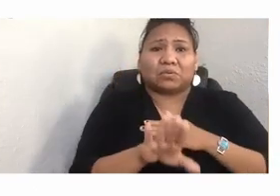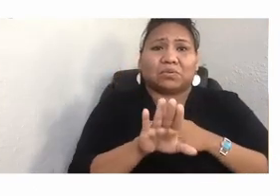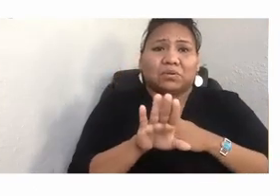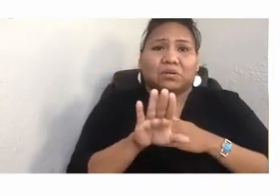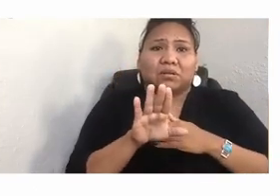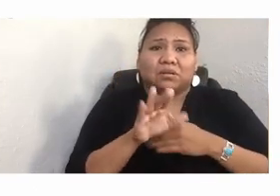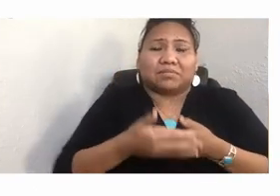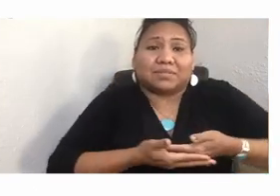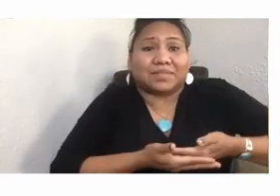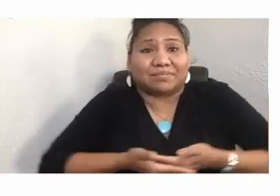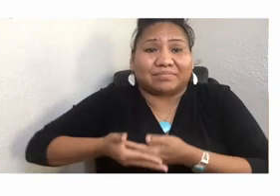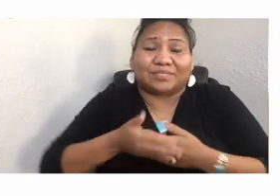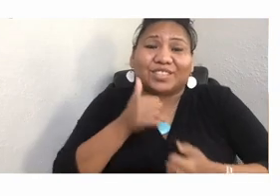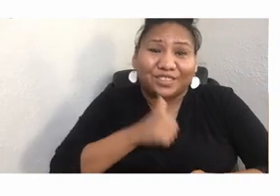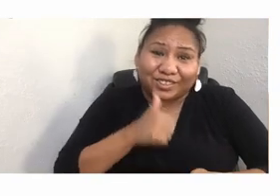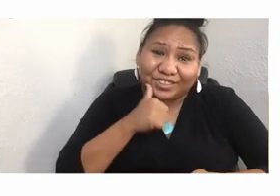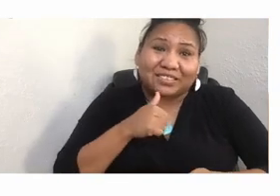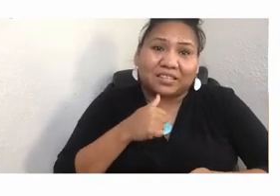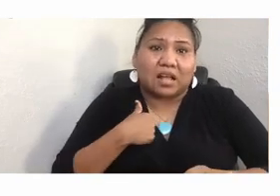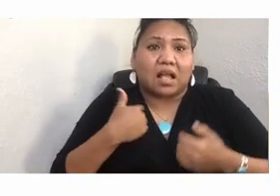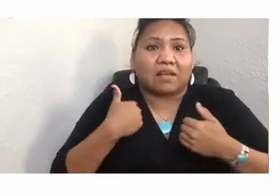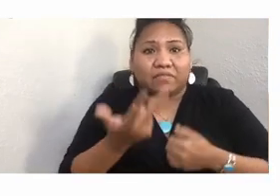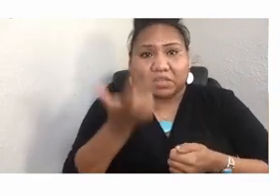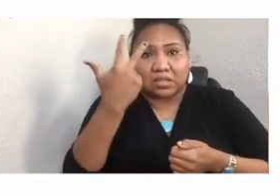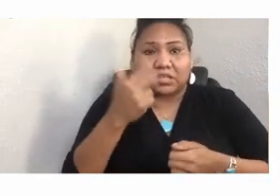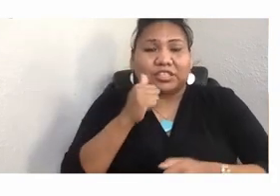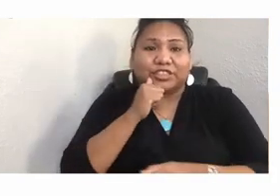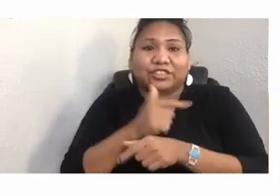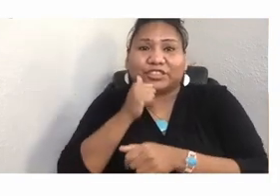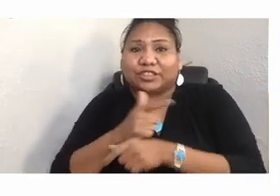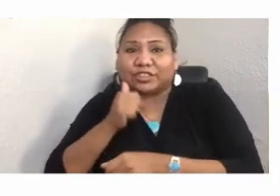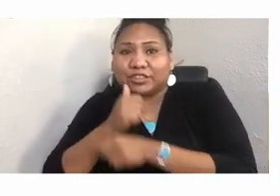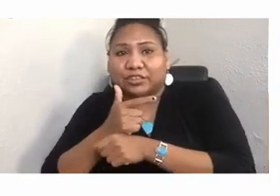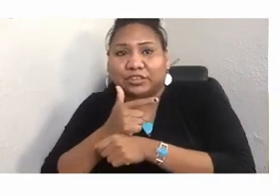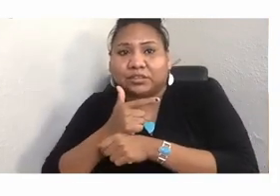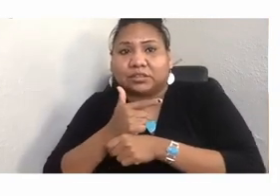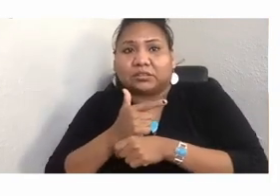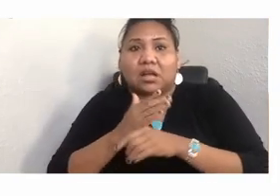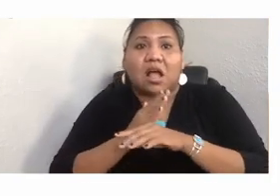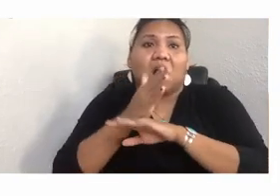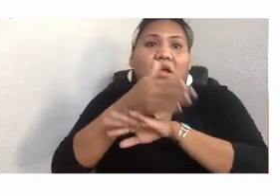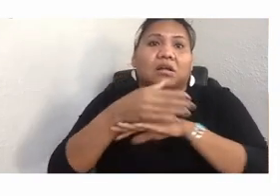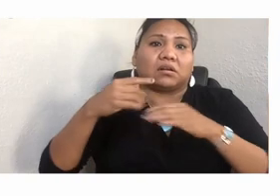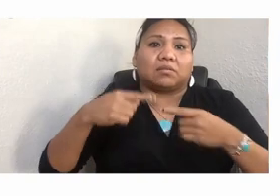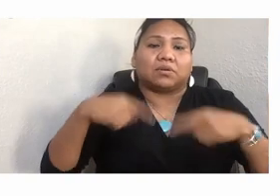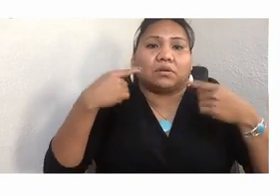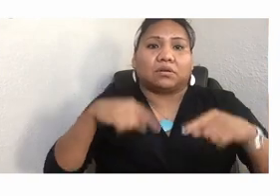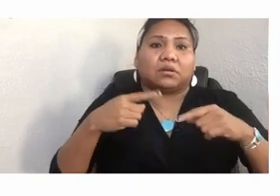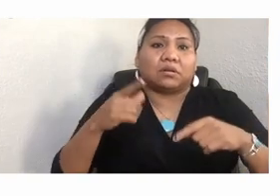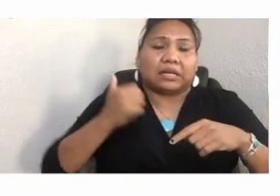And I have three sisters. Across the border in Canada, there's an estimated 1,600 stolen sisters.